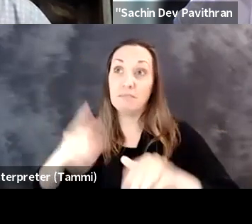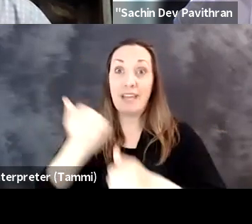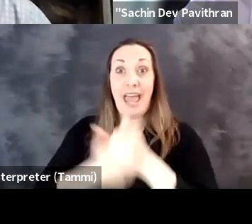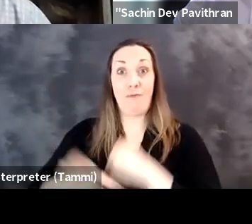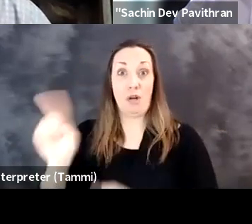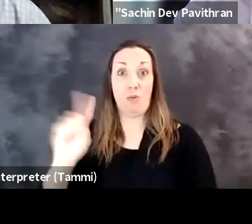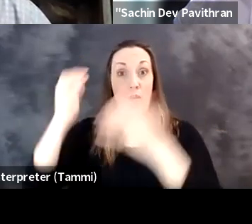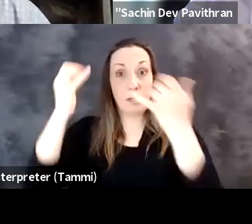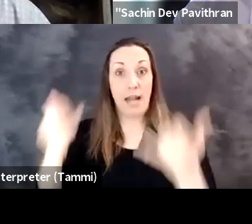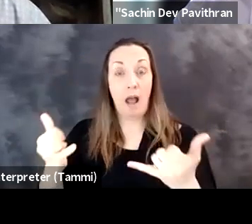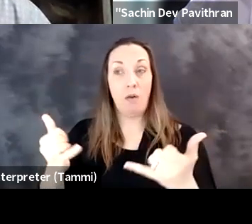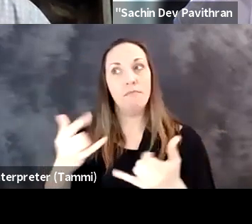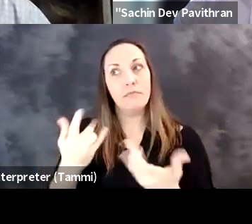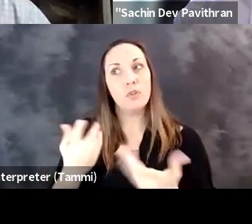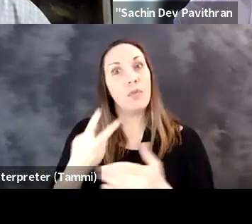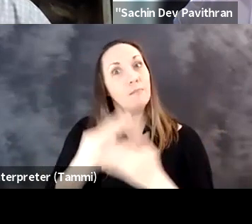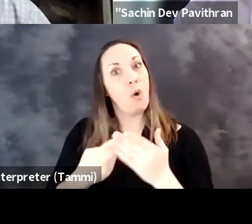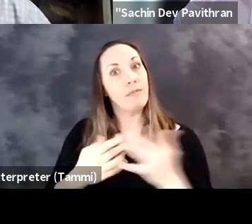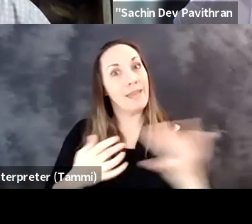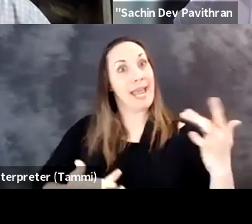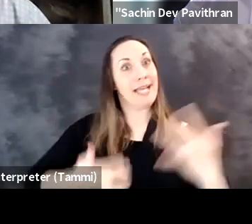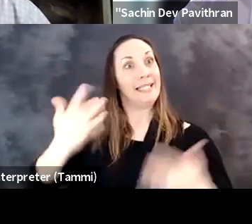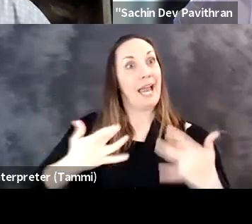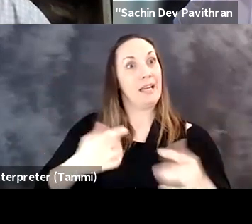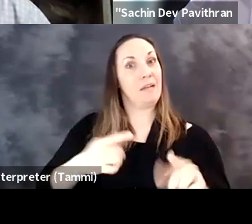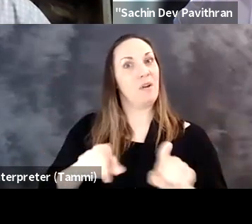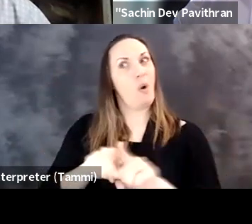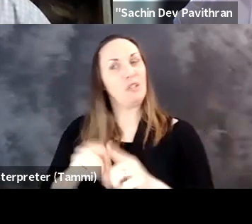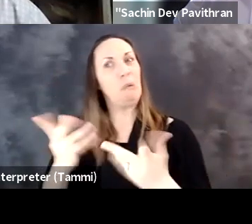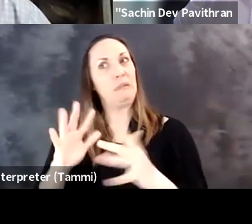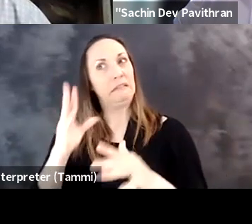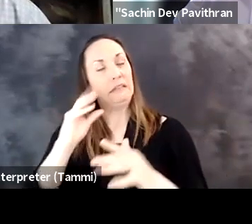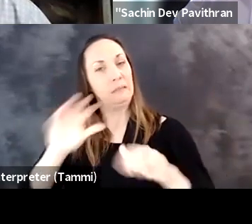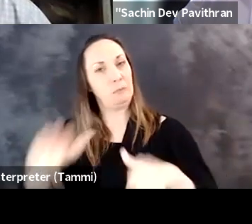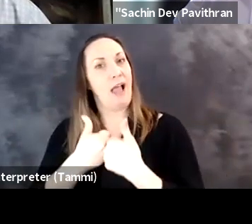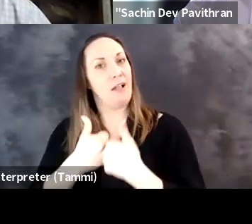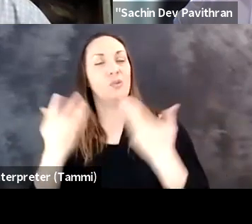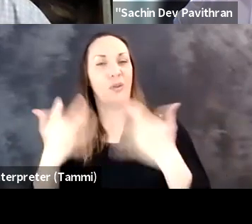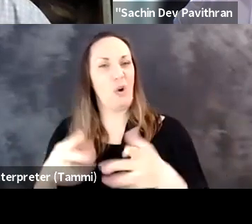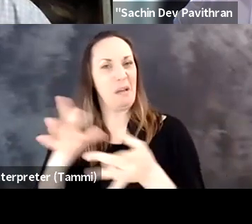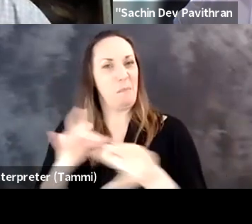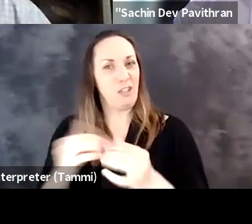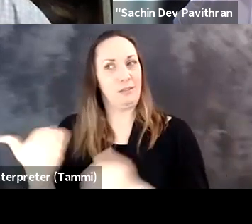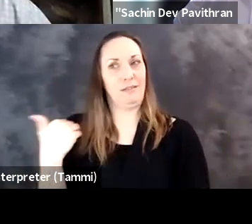applying it. However, it's the fact that it's everywhere now is really both exciting